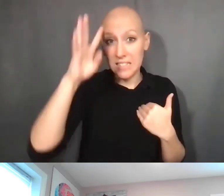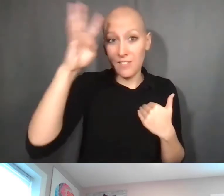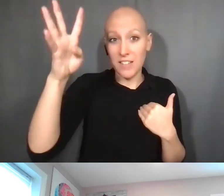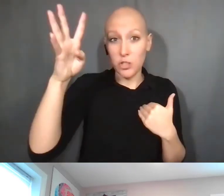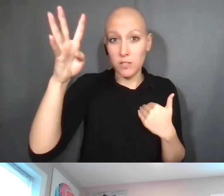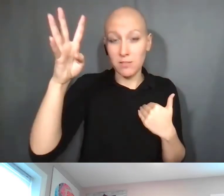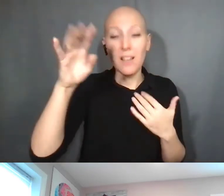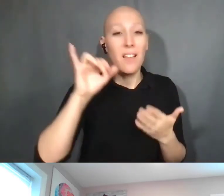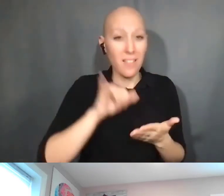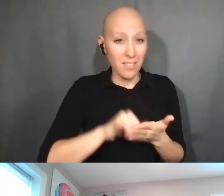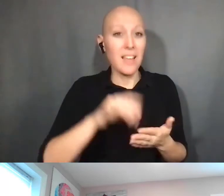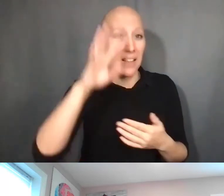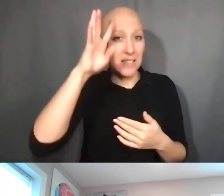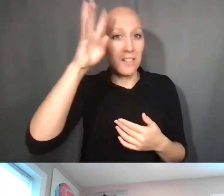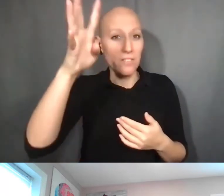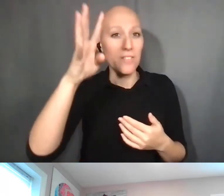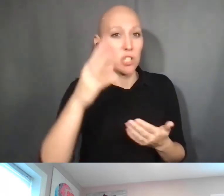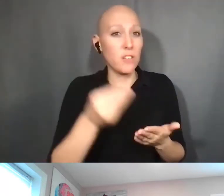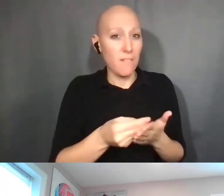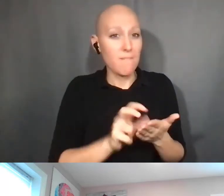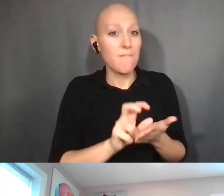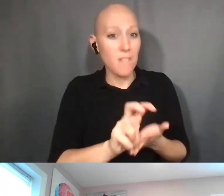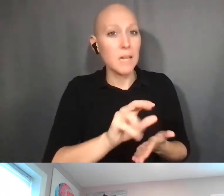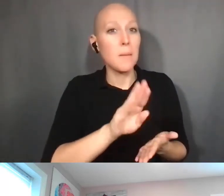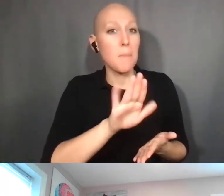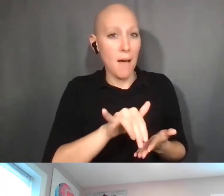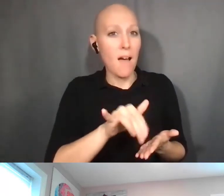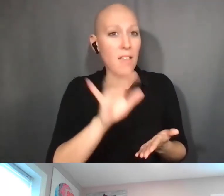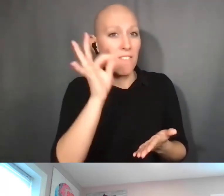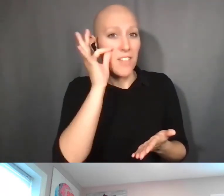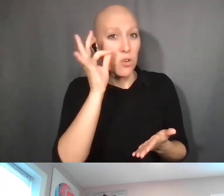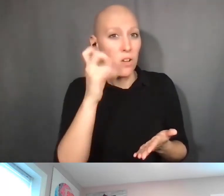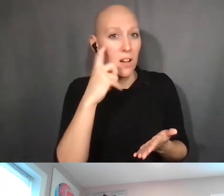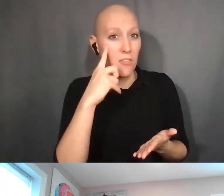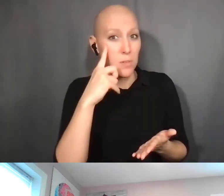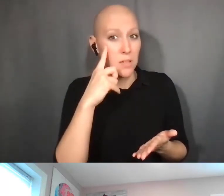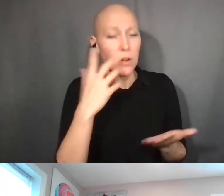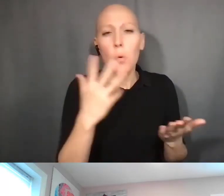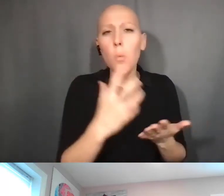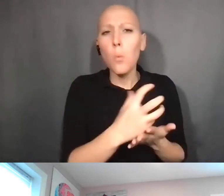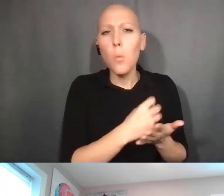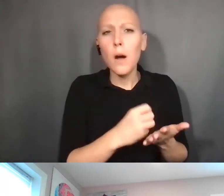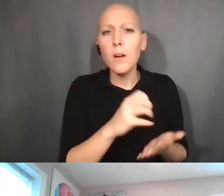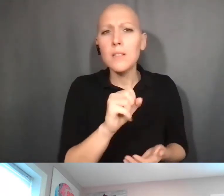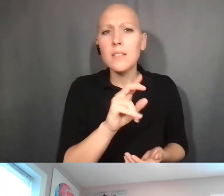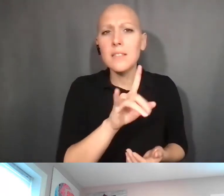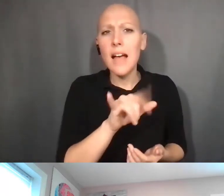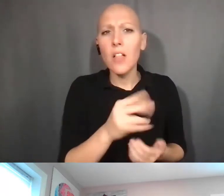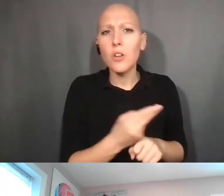by the federal government. Okay. What was the salary being used for, okay?